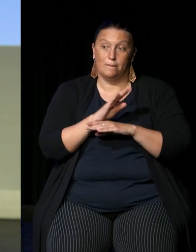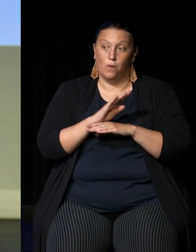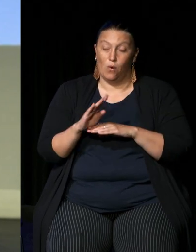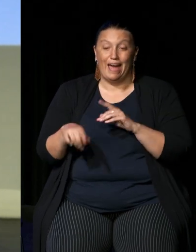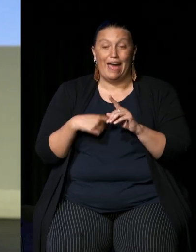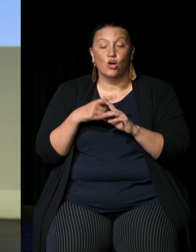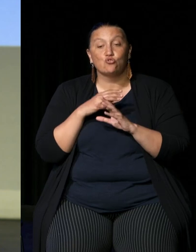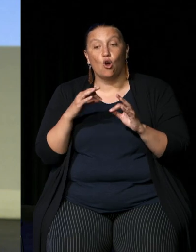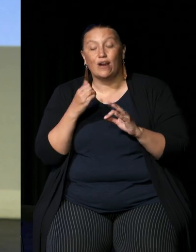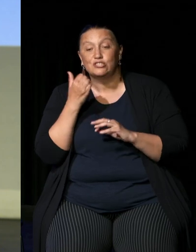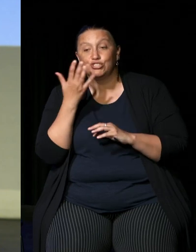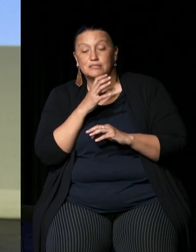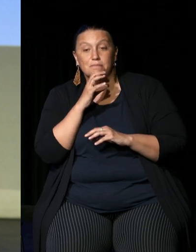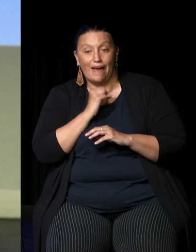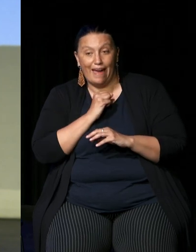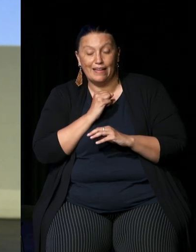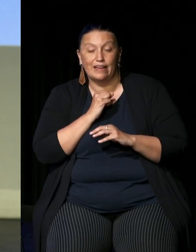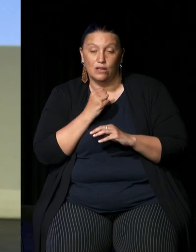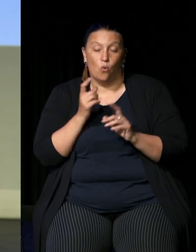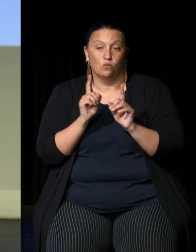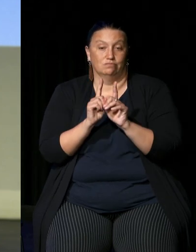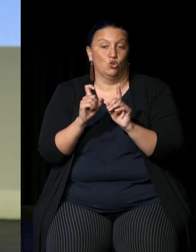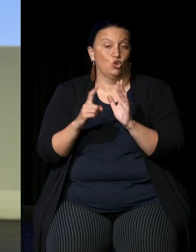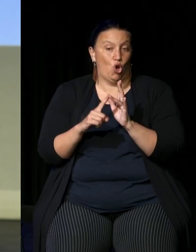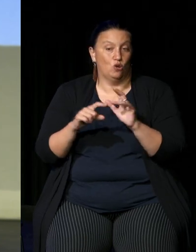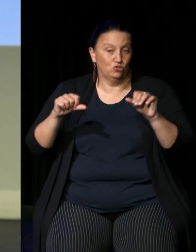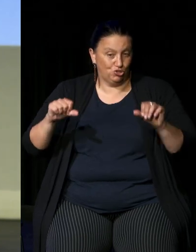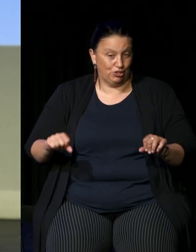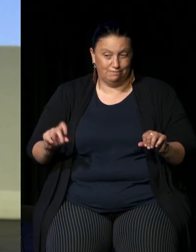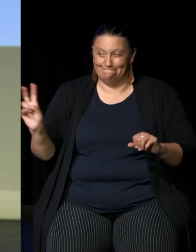Danny Gilbert is my co-chair and we have a board that represents business people